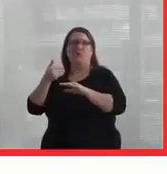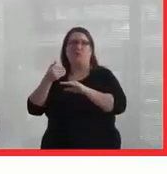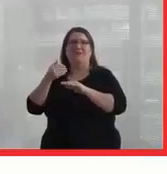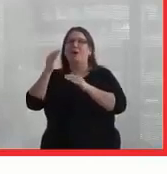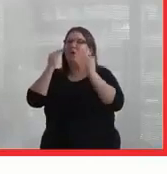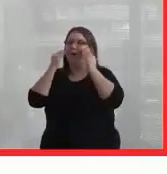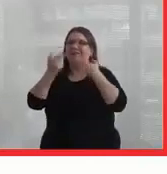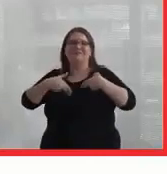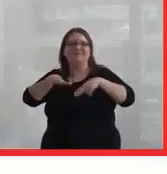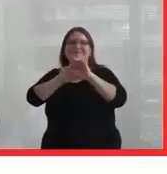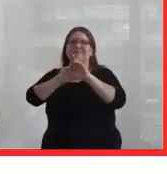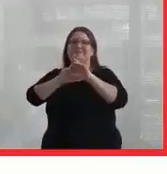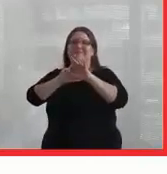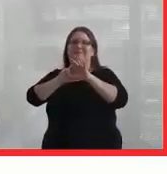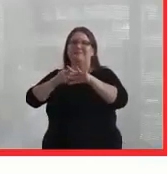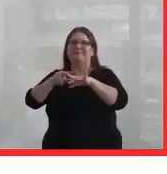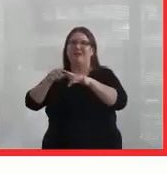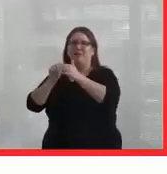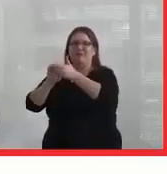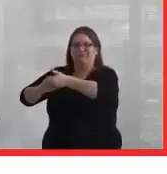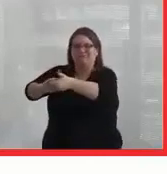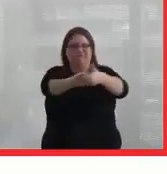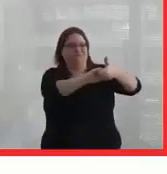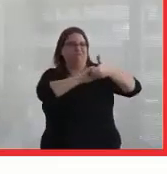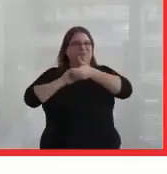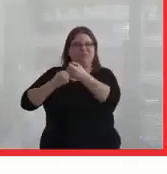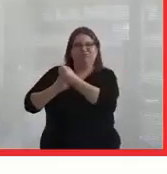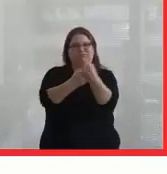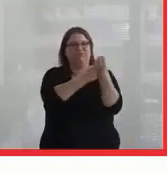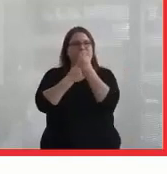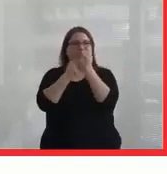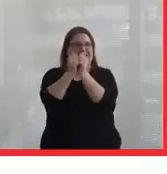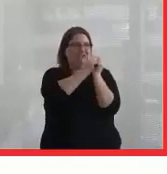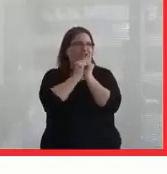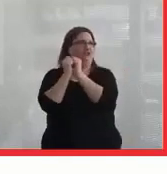It's about standing in solidarity. It's about standing in support.